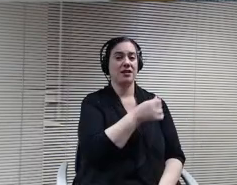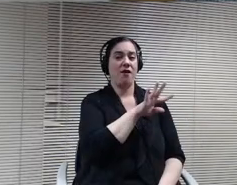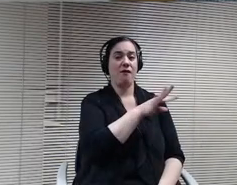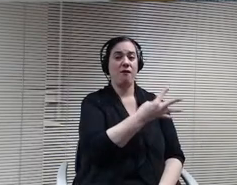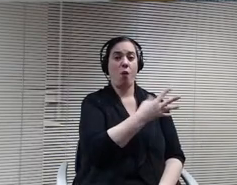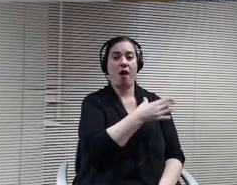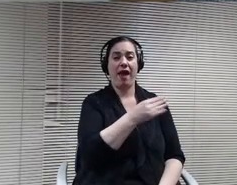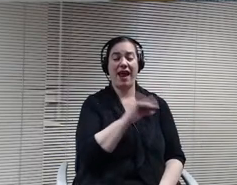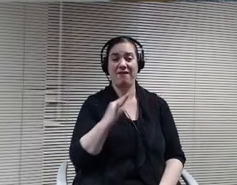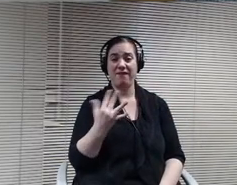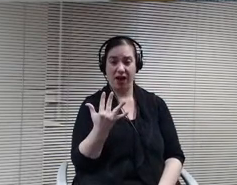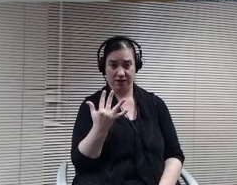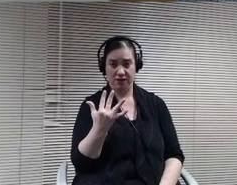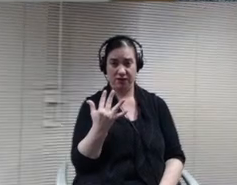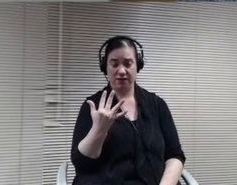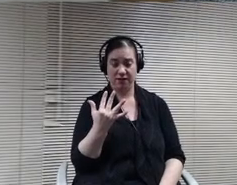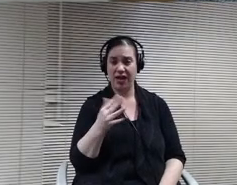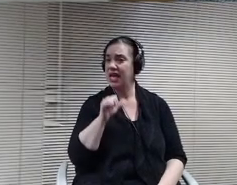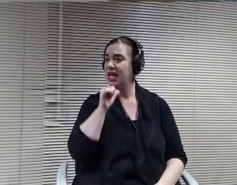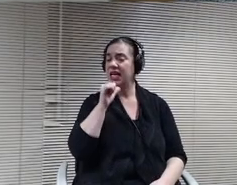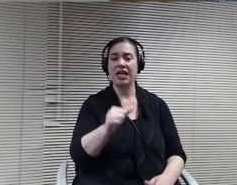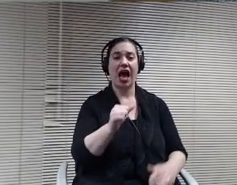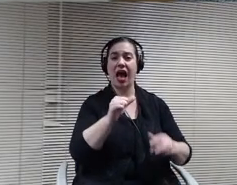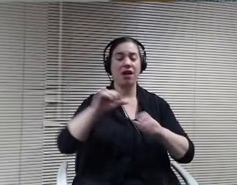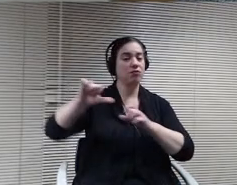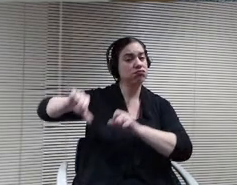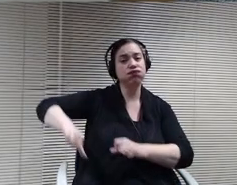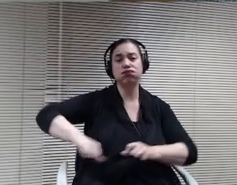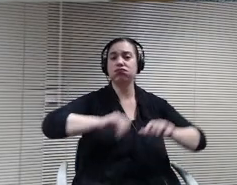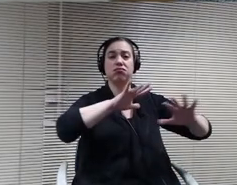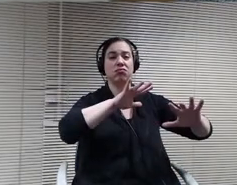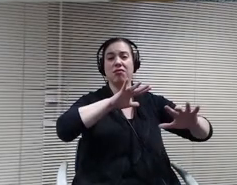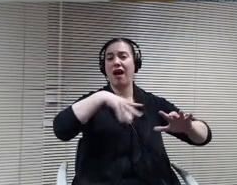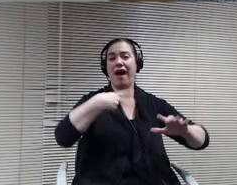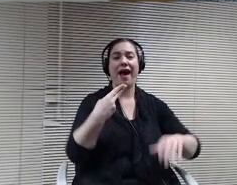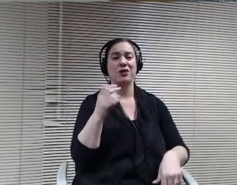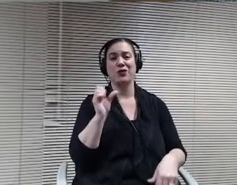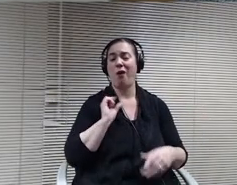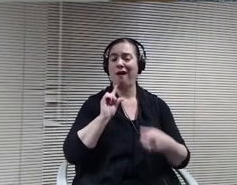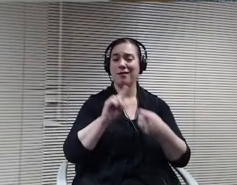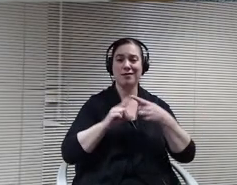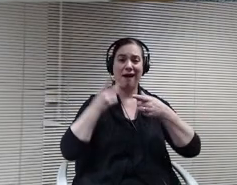Not move out of the high school until after the 27th of.